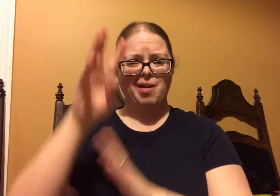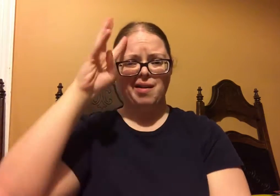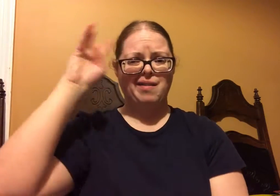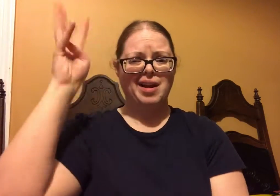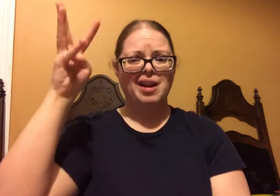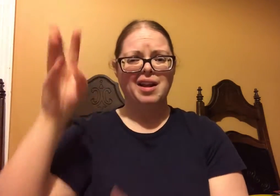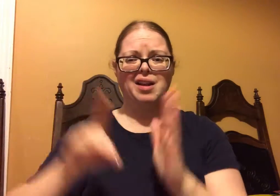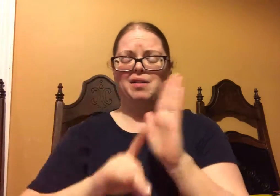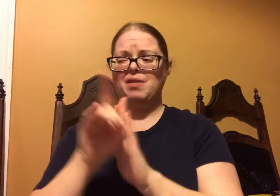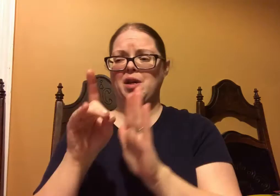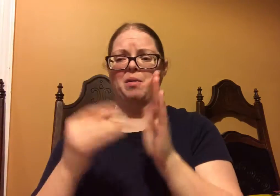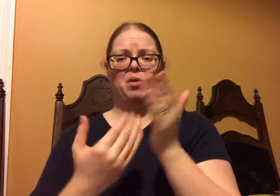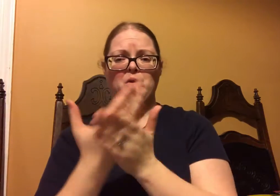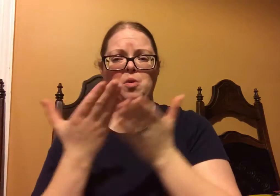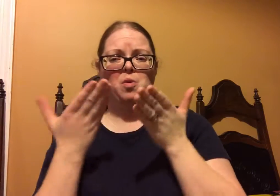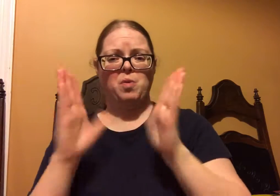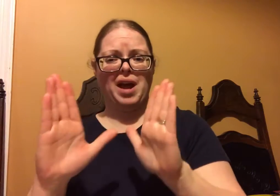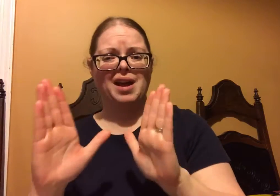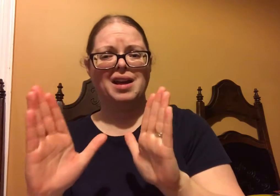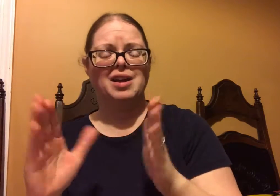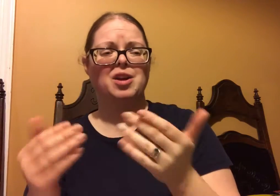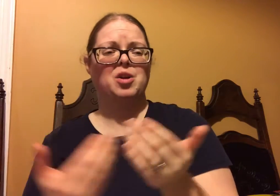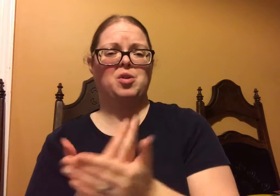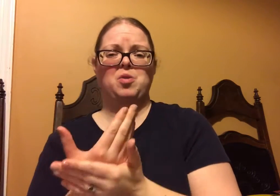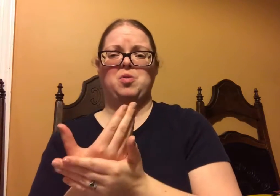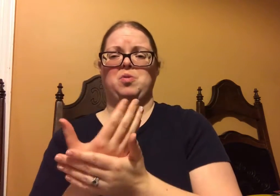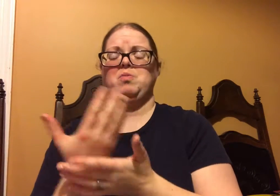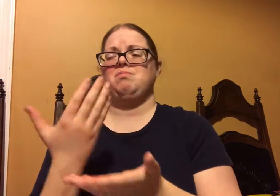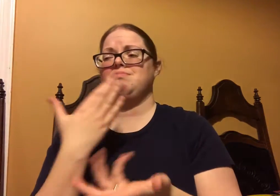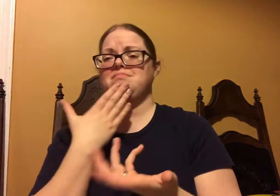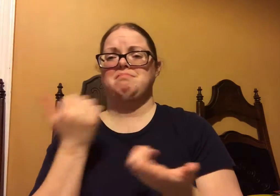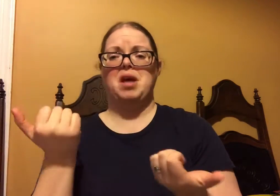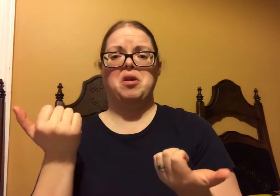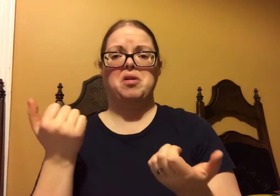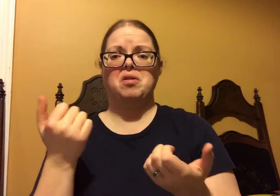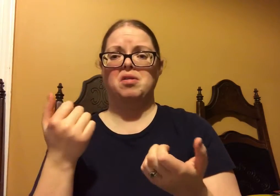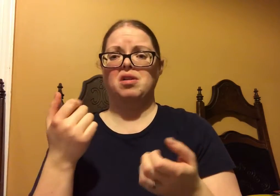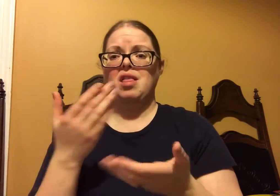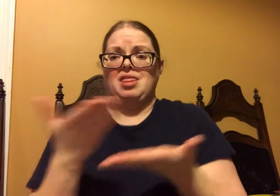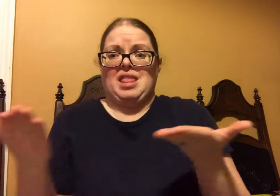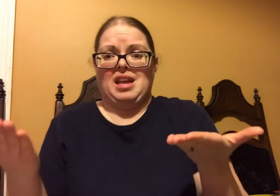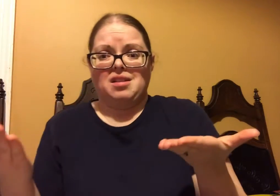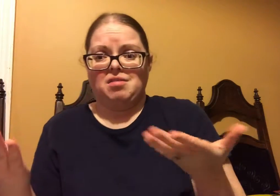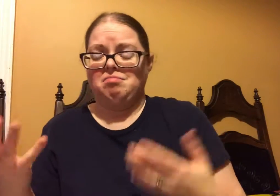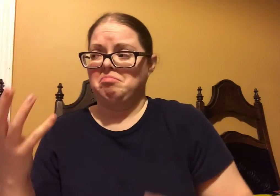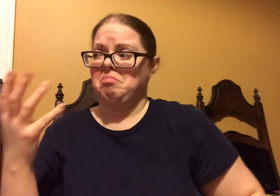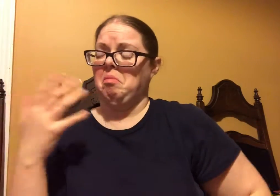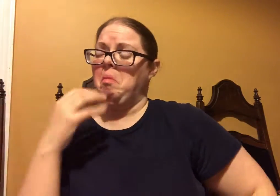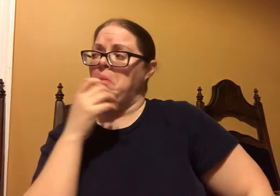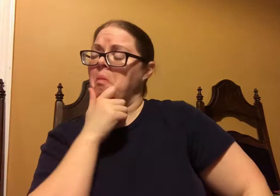And that they continue to develop and invent things connected with essential oils to do things better.